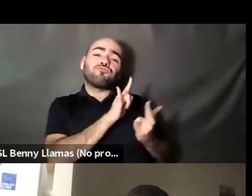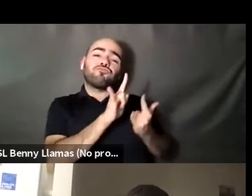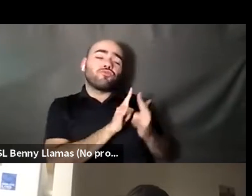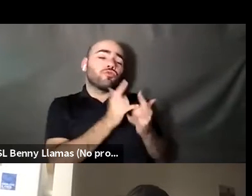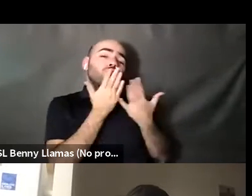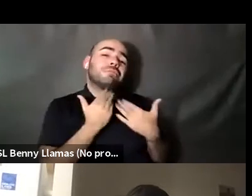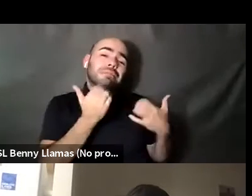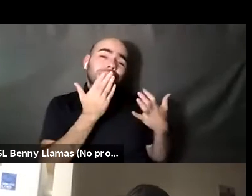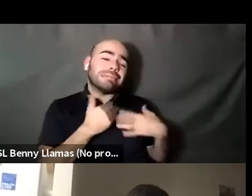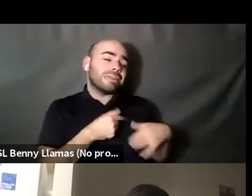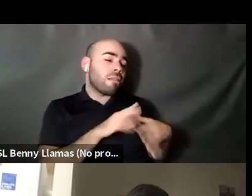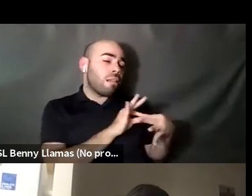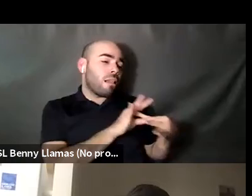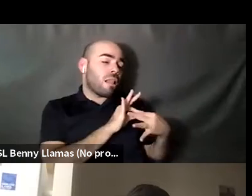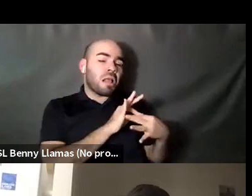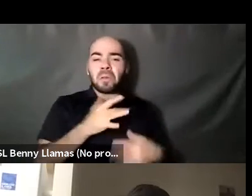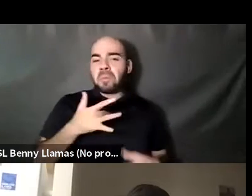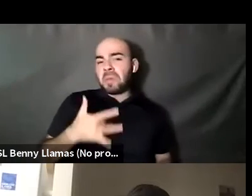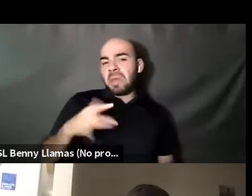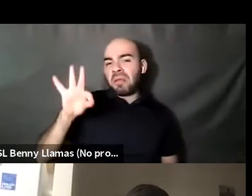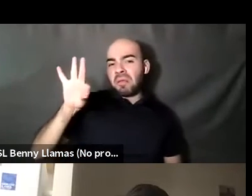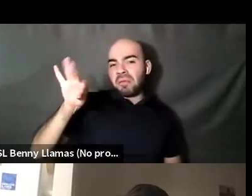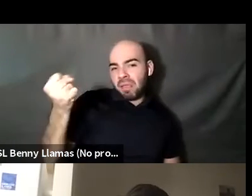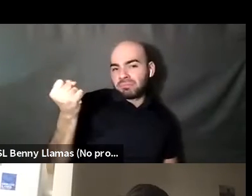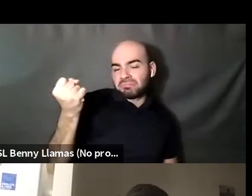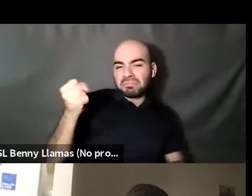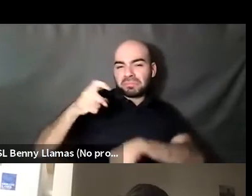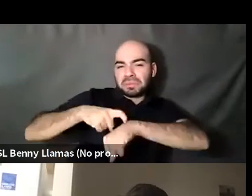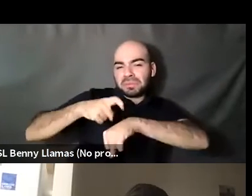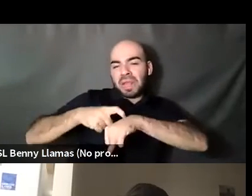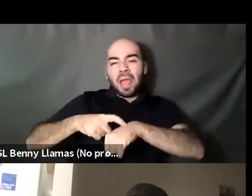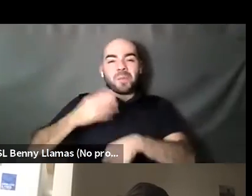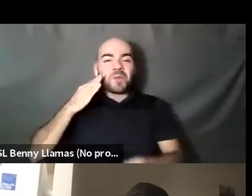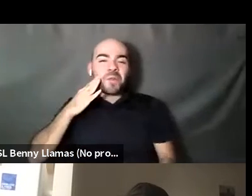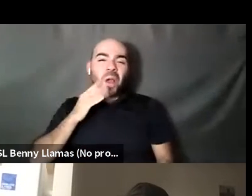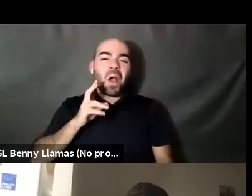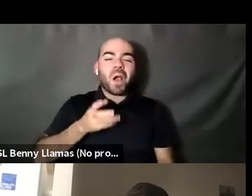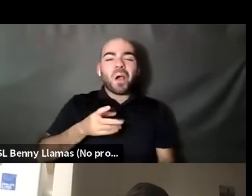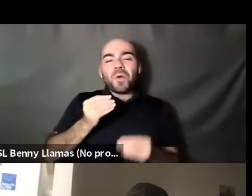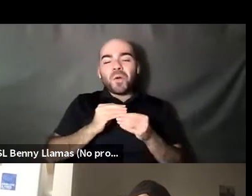Kenyon Farrow (he/him/his): I'm like a 90s fucking you know trip hop. It's like more Chiba Portishead